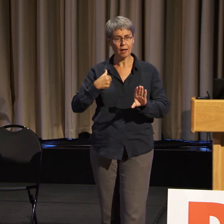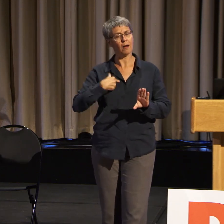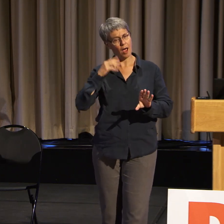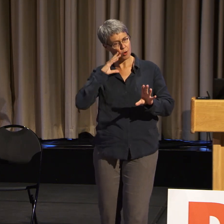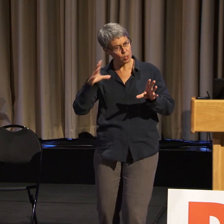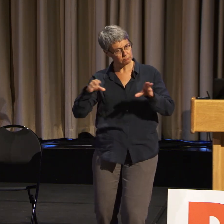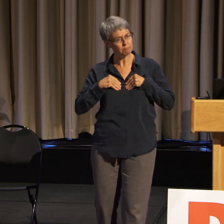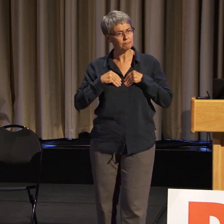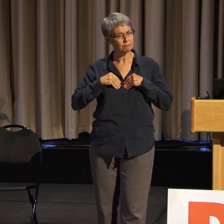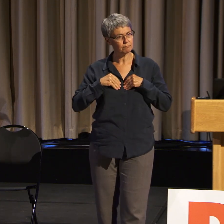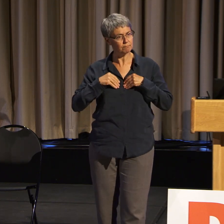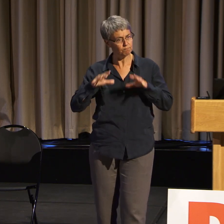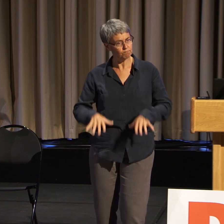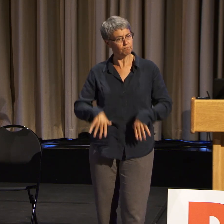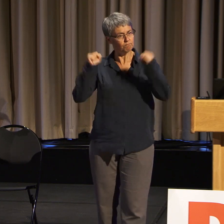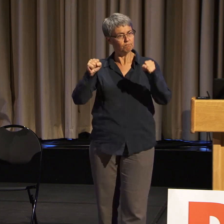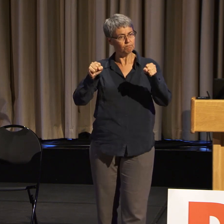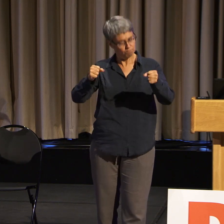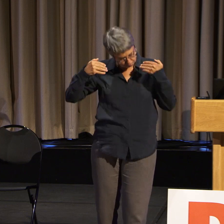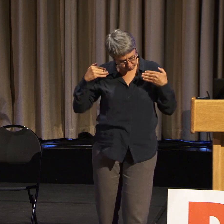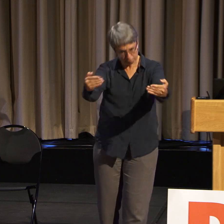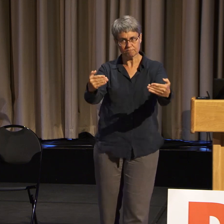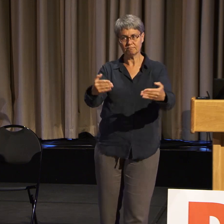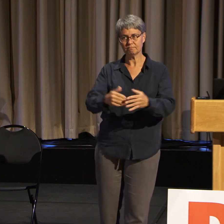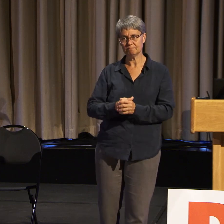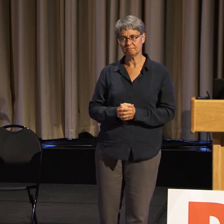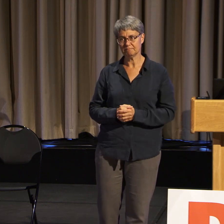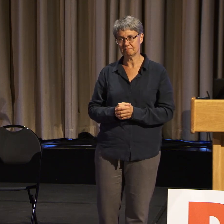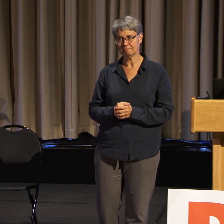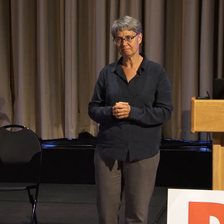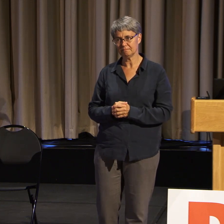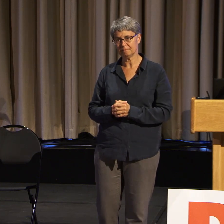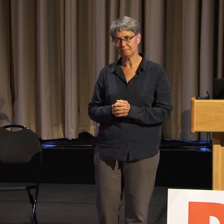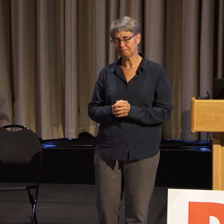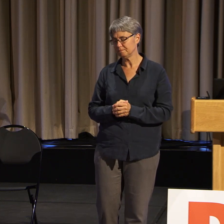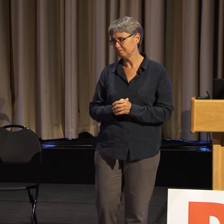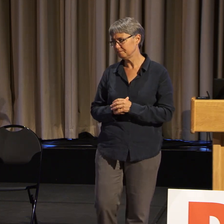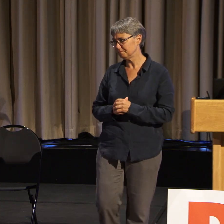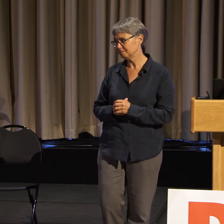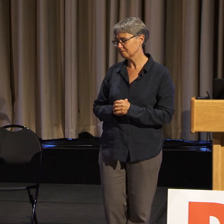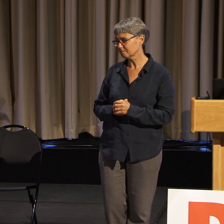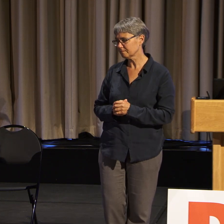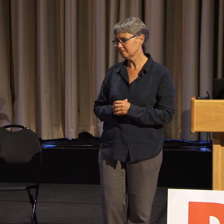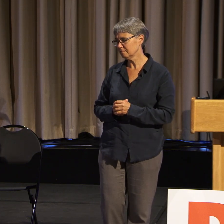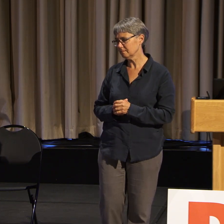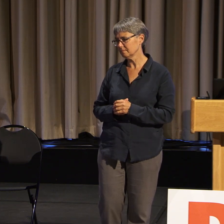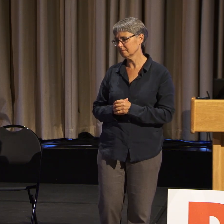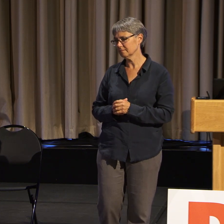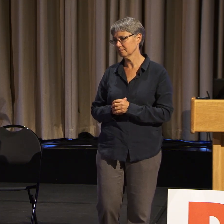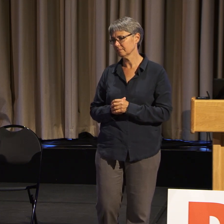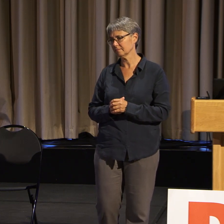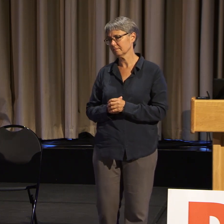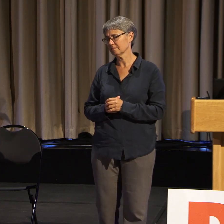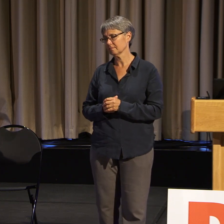And finally, this past year, after I pushed and pushed